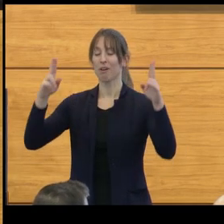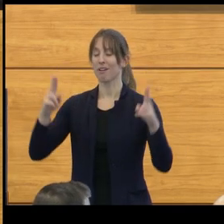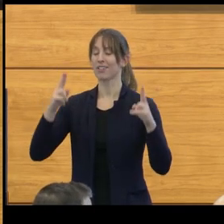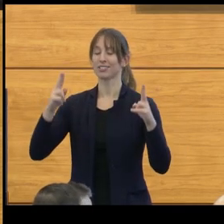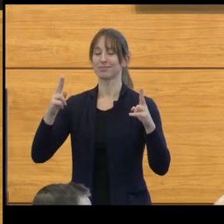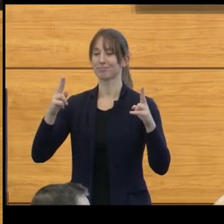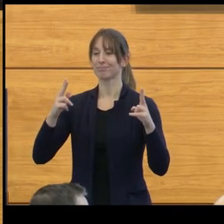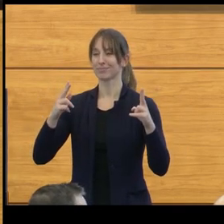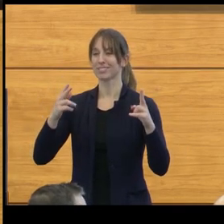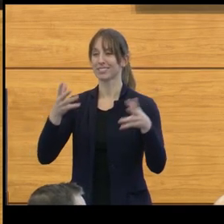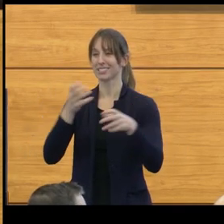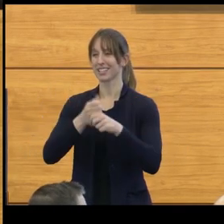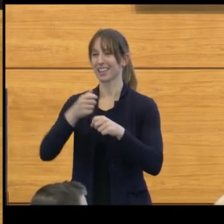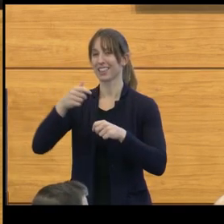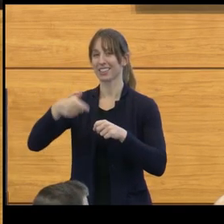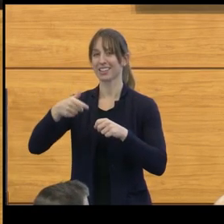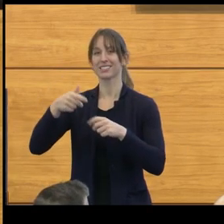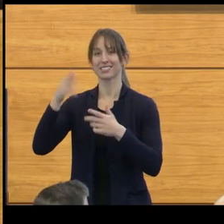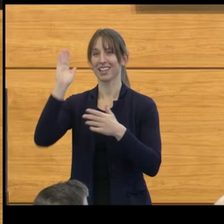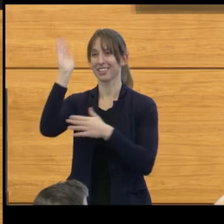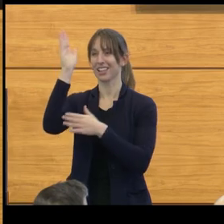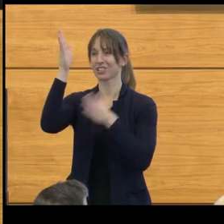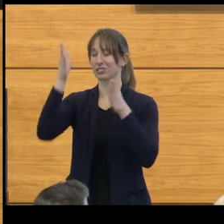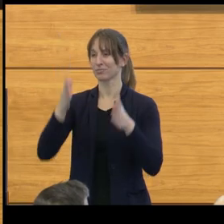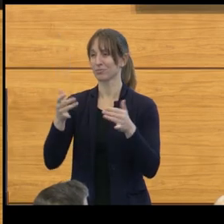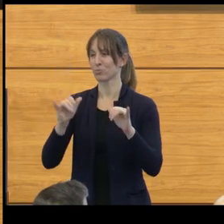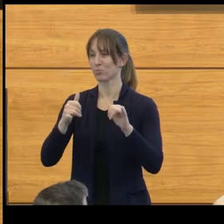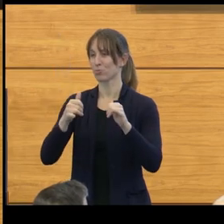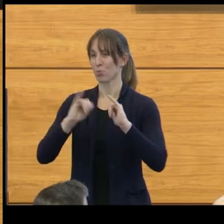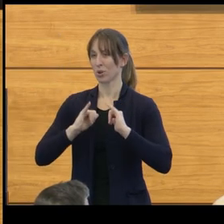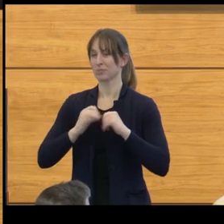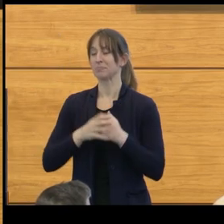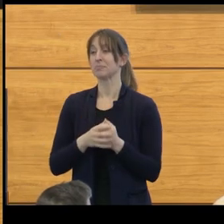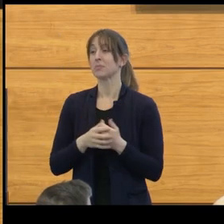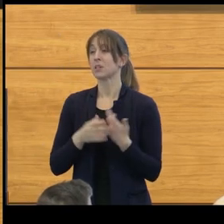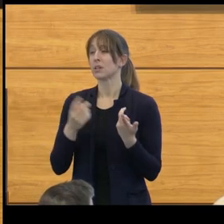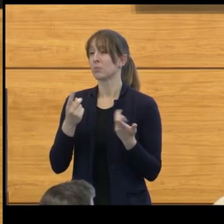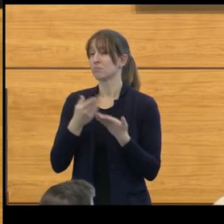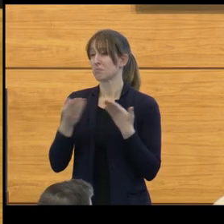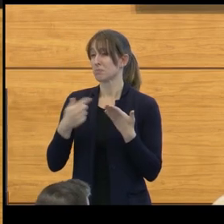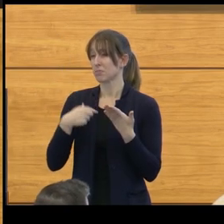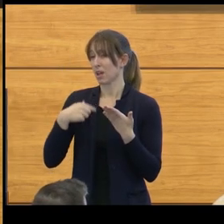And I guess, one of the things I realized is that as a pediatric neurosurgeon,